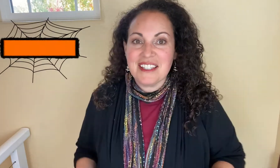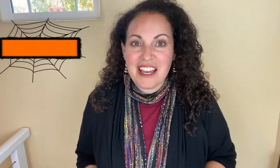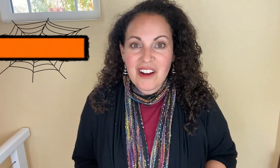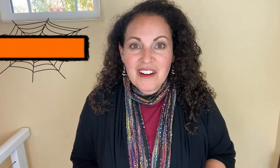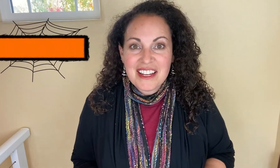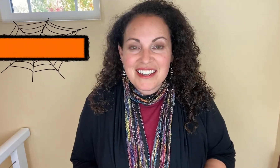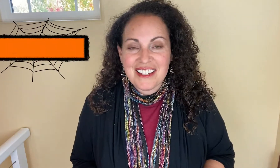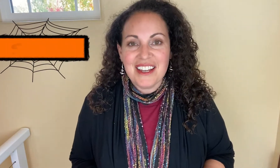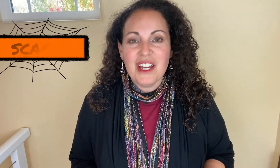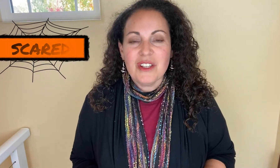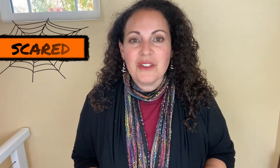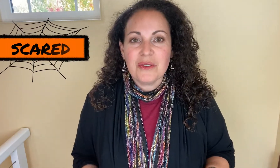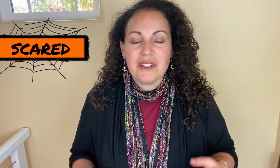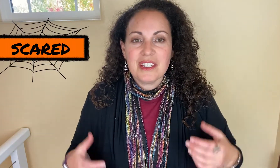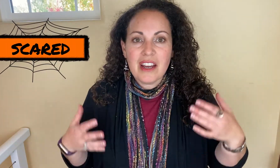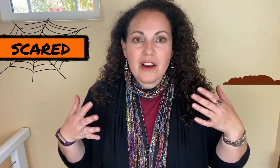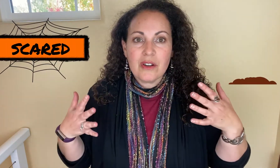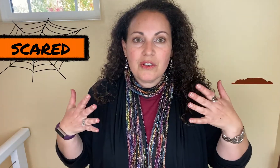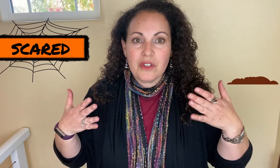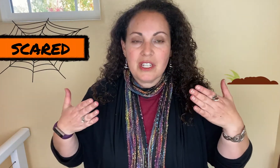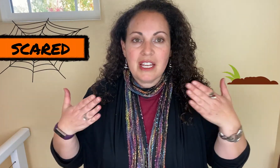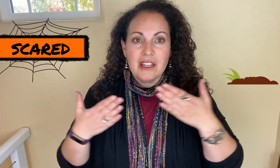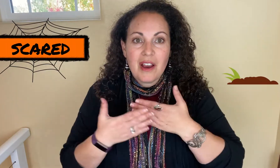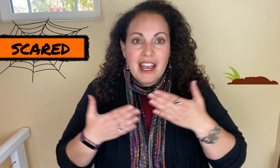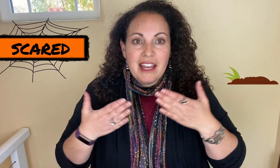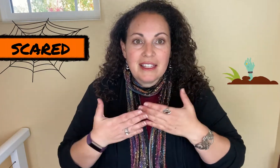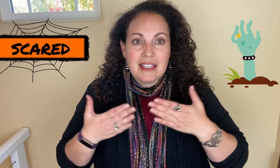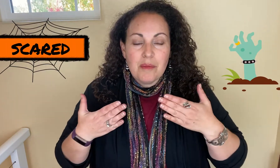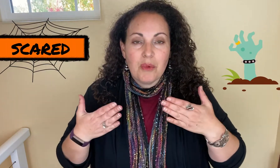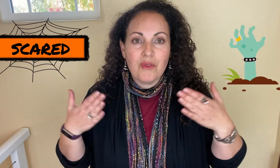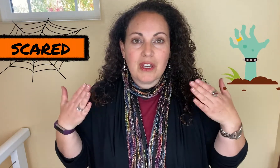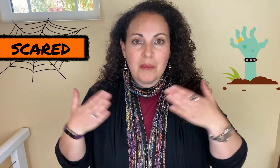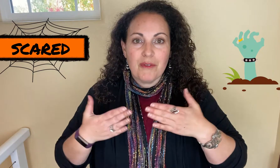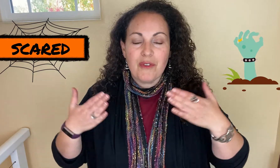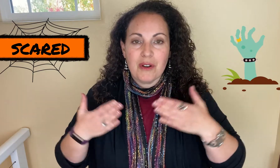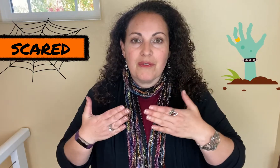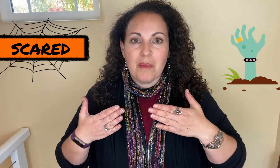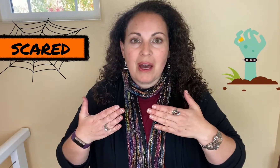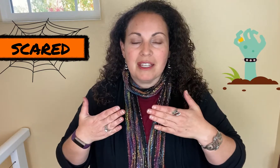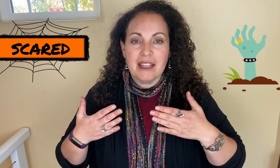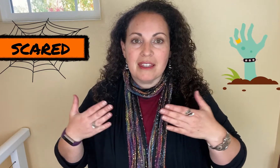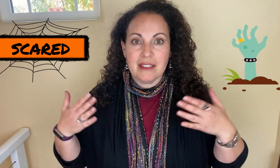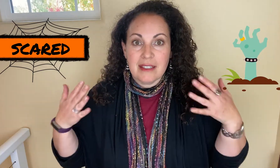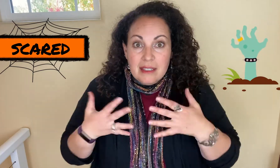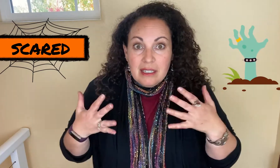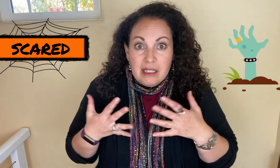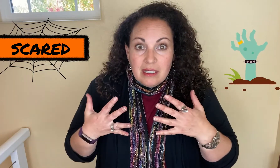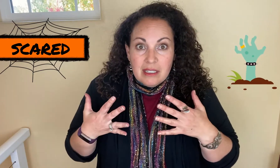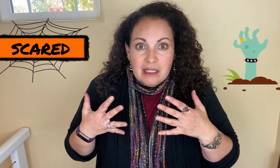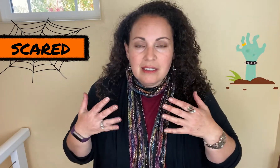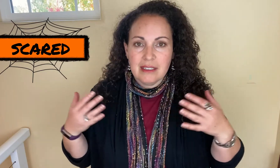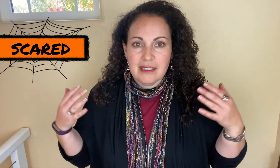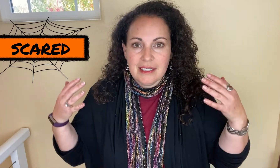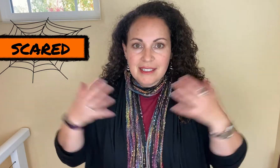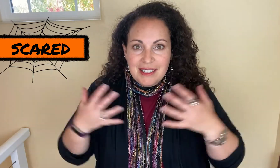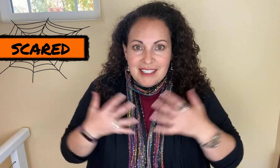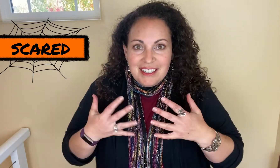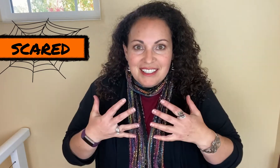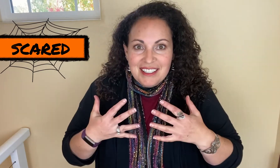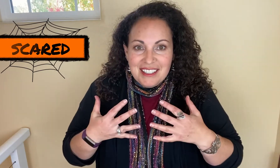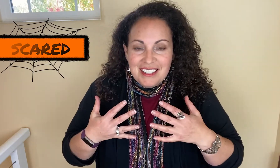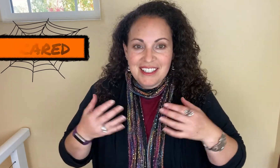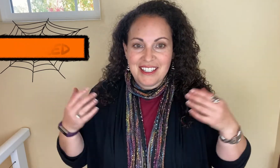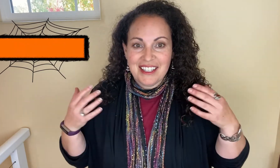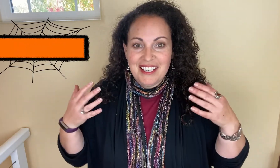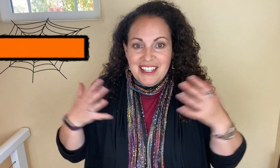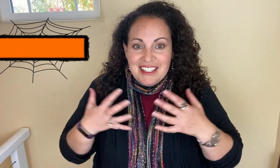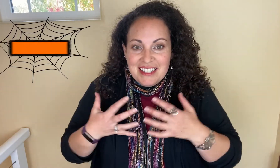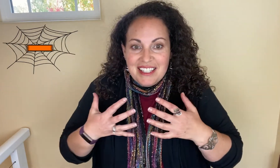So for scared you just takes your hands and move them in front of your body like this.